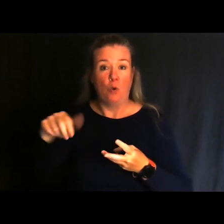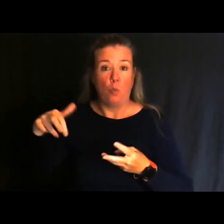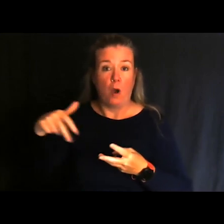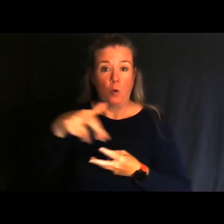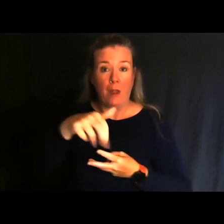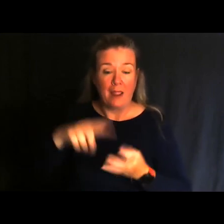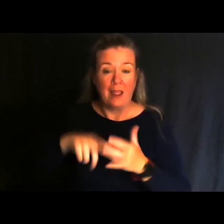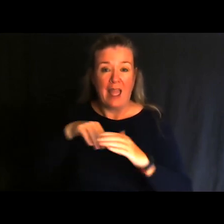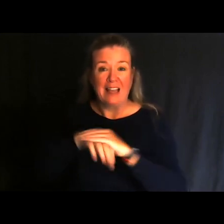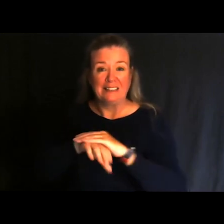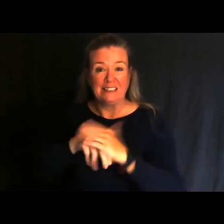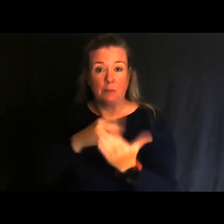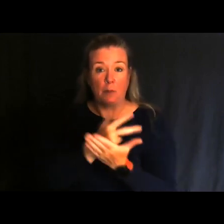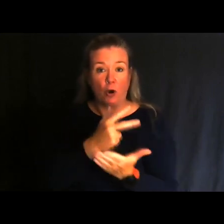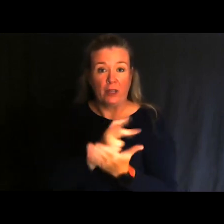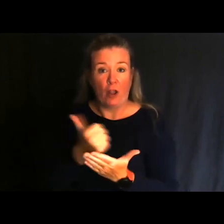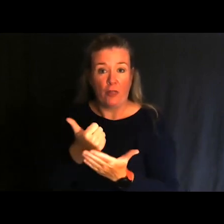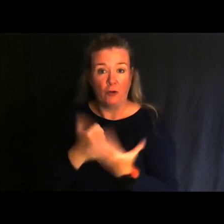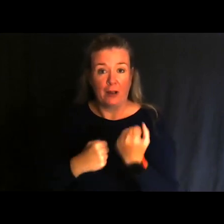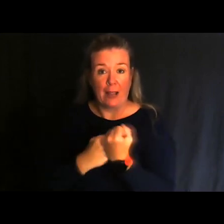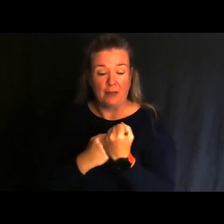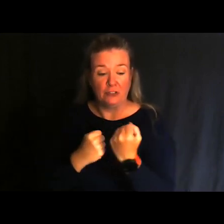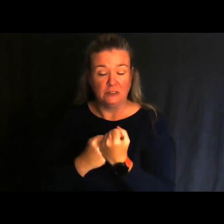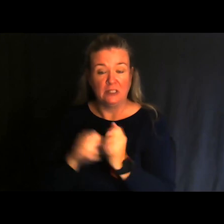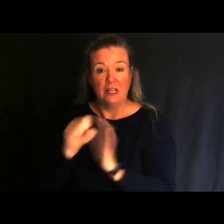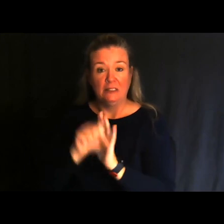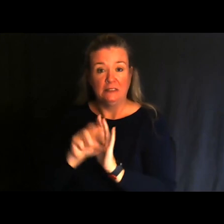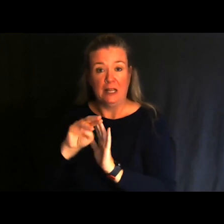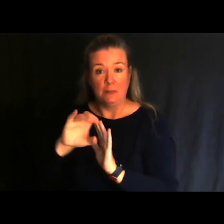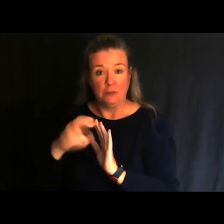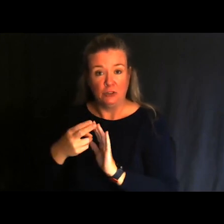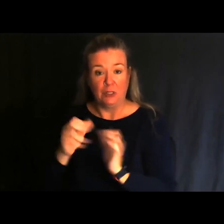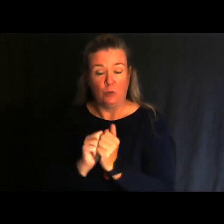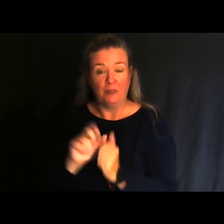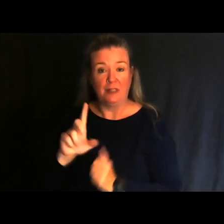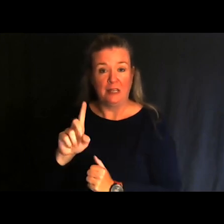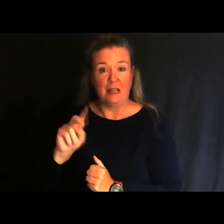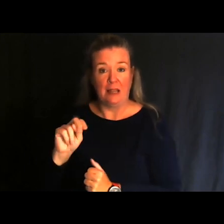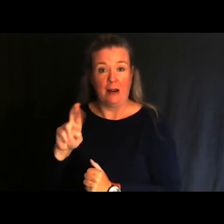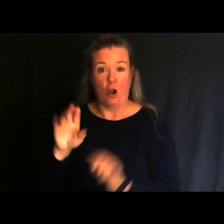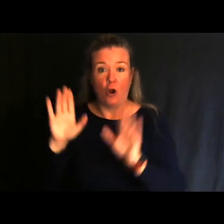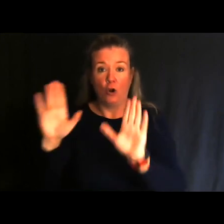and other accommodations. The State of Michigan and the DNR has done a great job and they've gone to great lengths